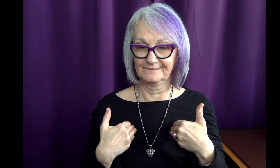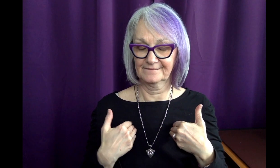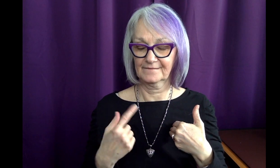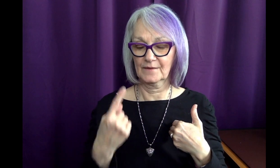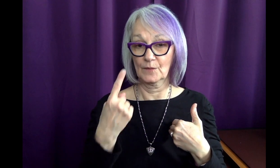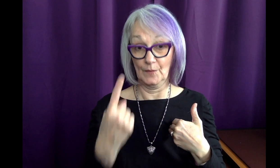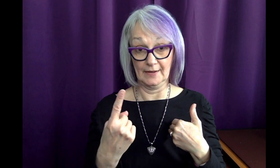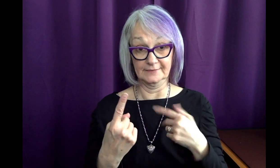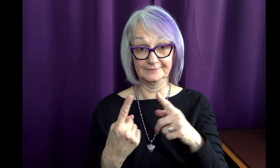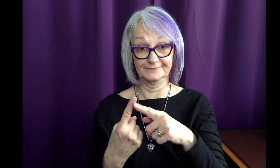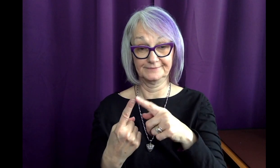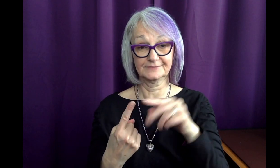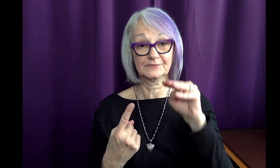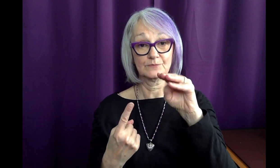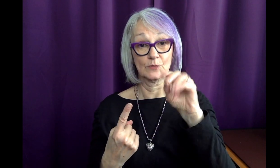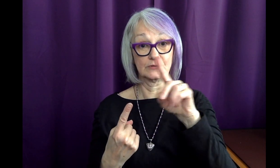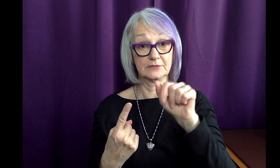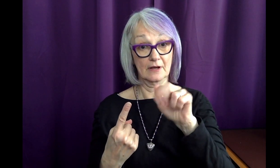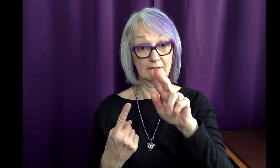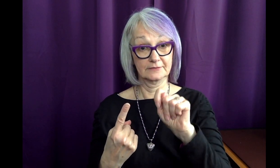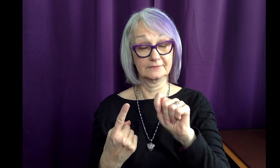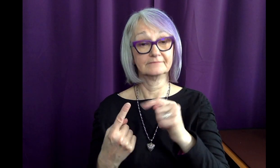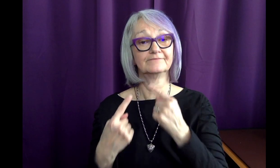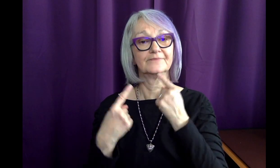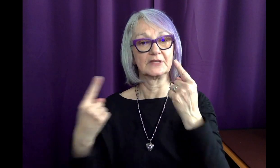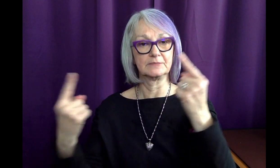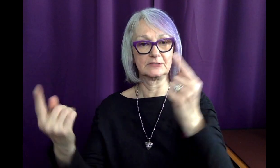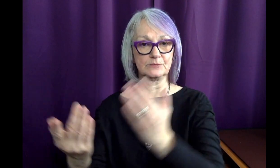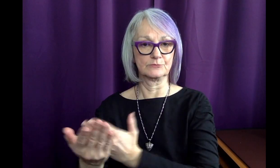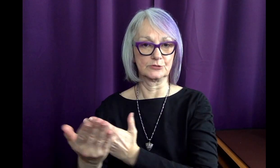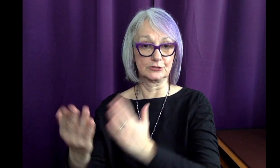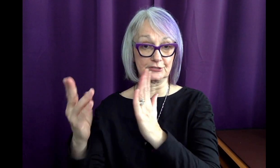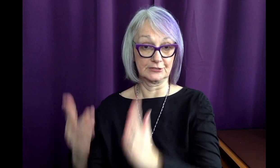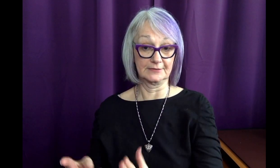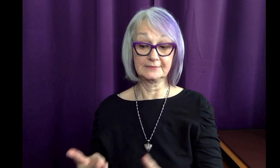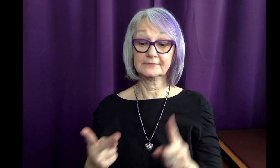One is a painting of Mozart, a famous musician